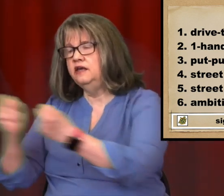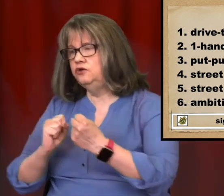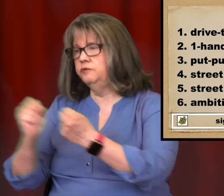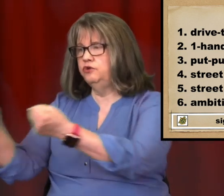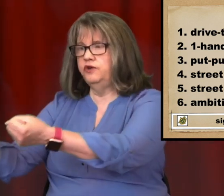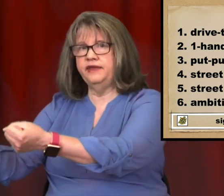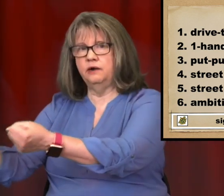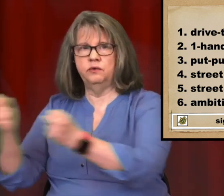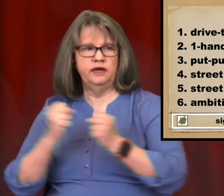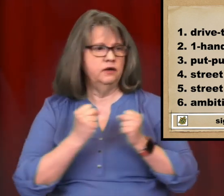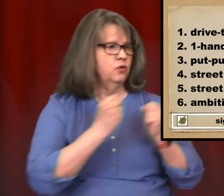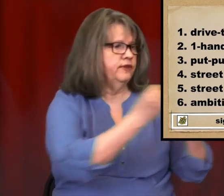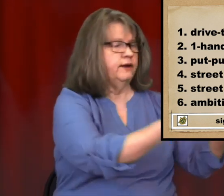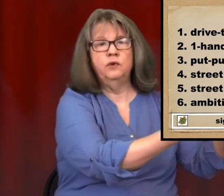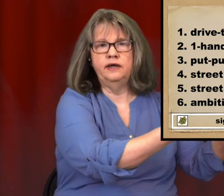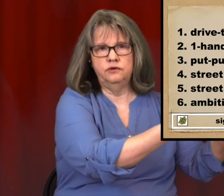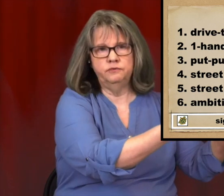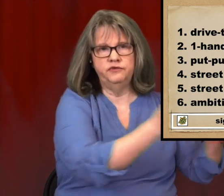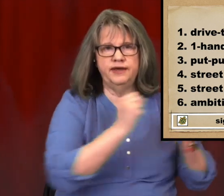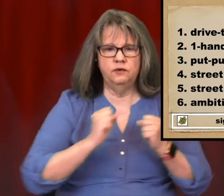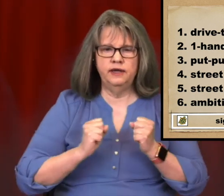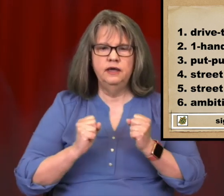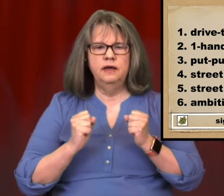you can move it that way, or that way you can move it that way.